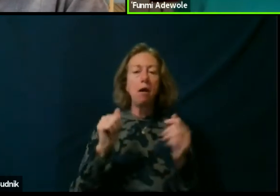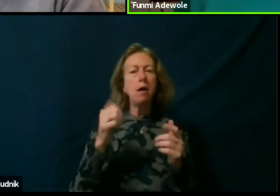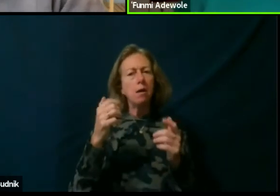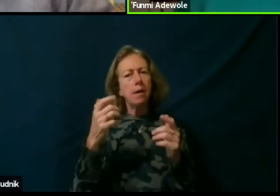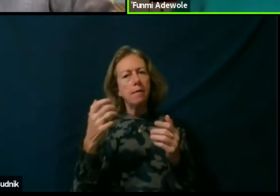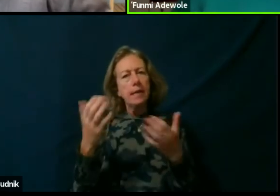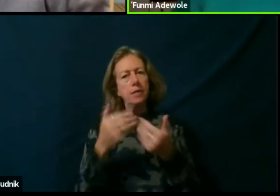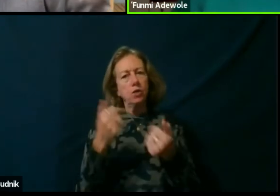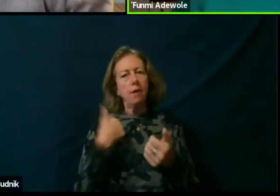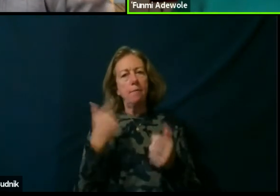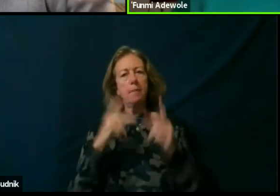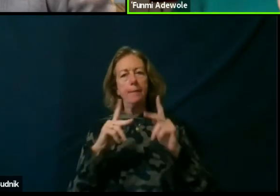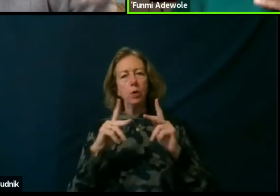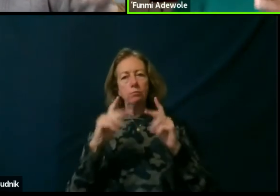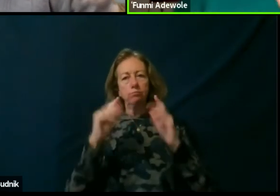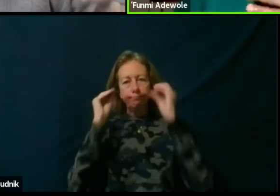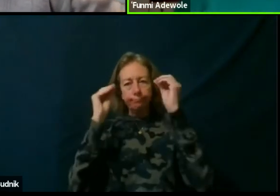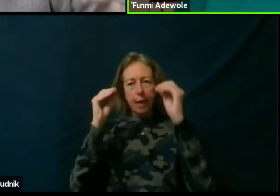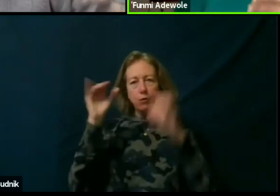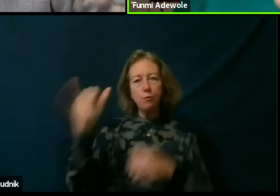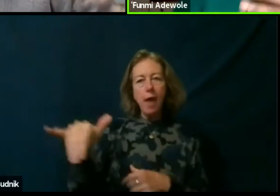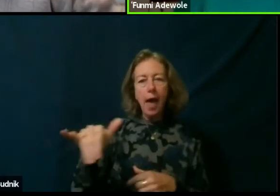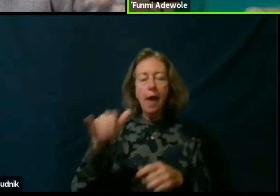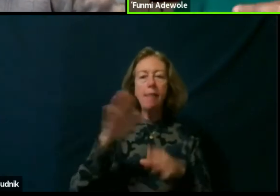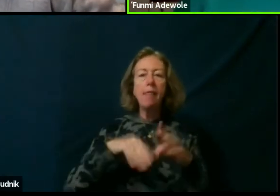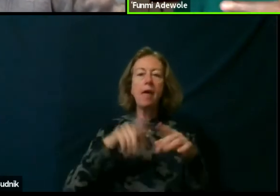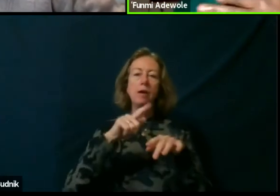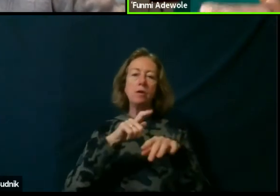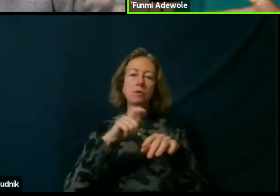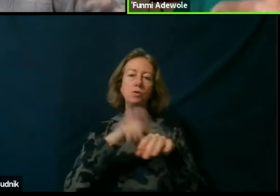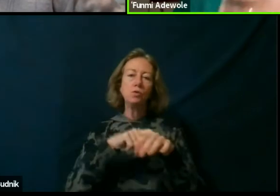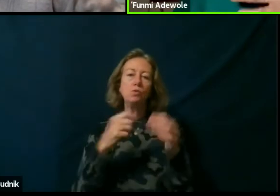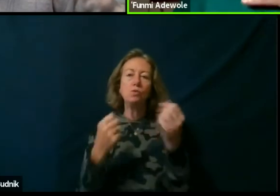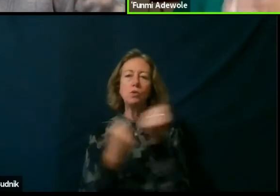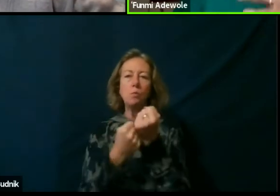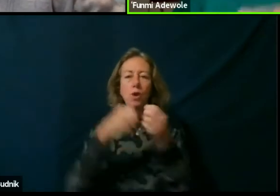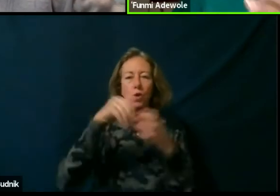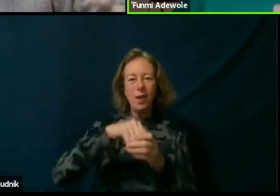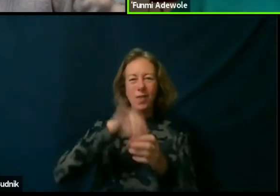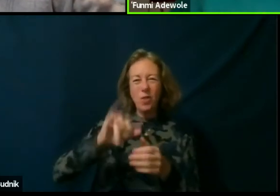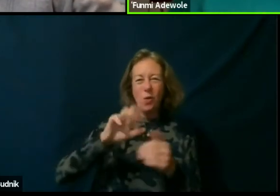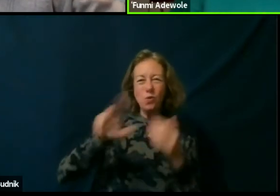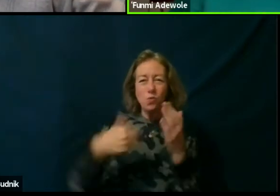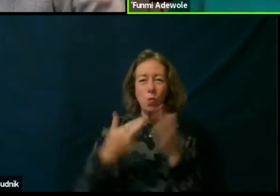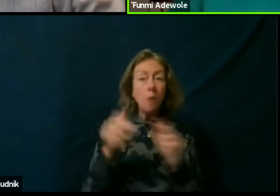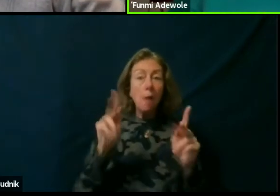or teach you in that than to support you in these roles, which people are doing, you know?